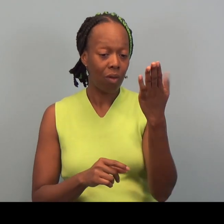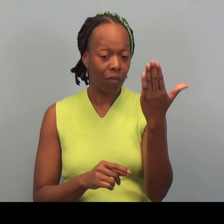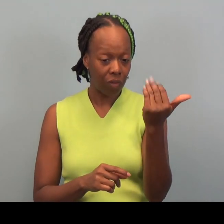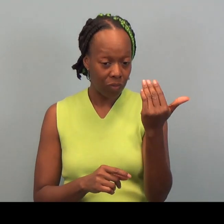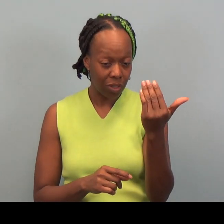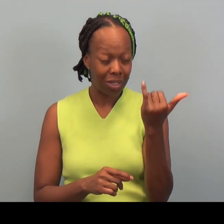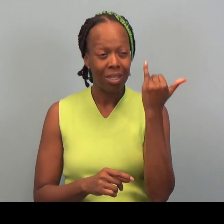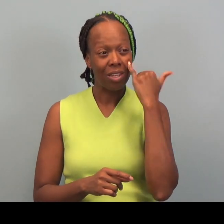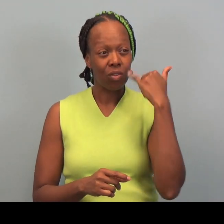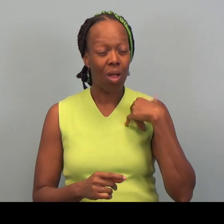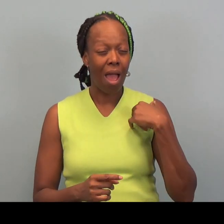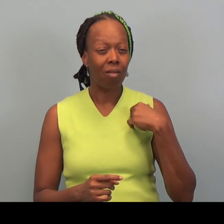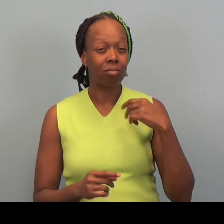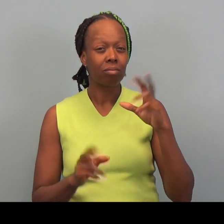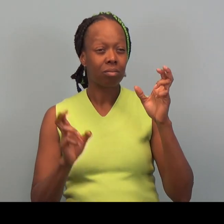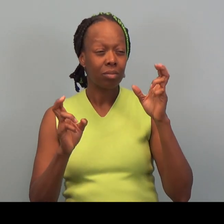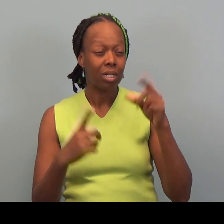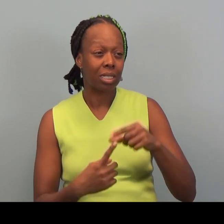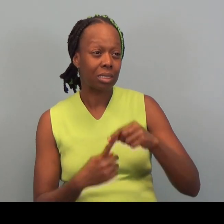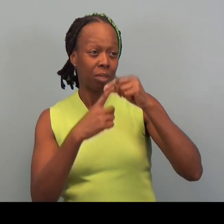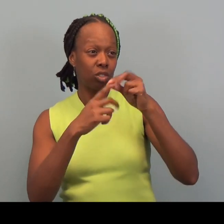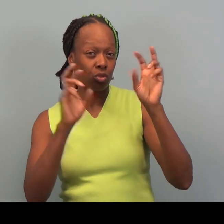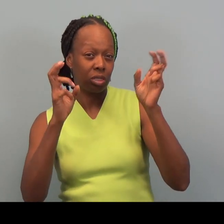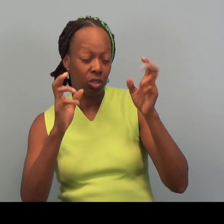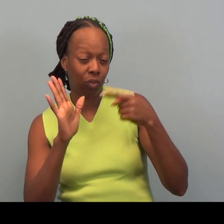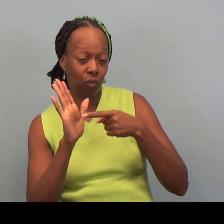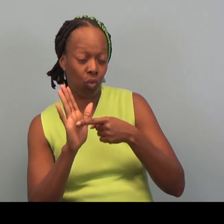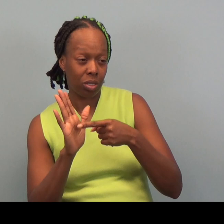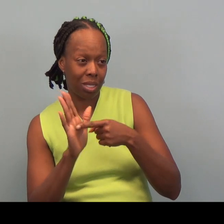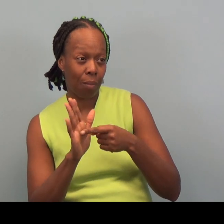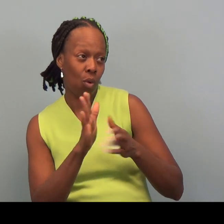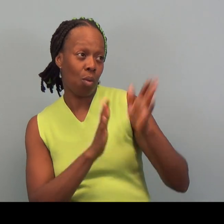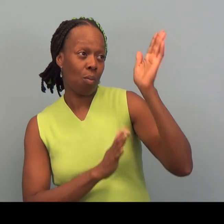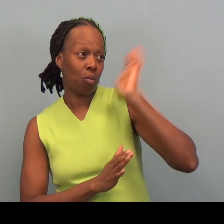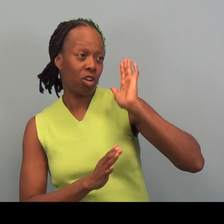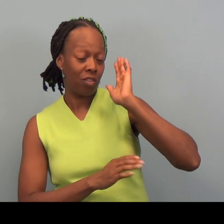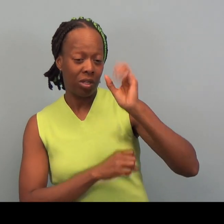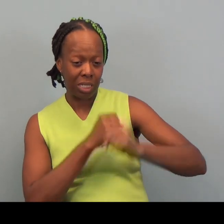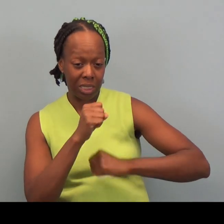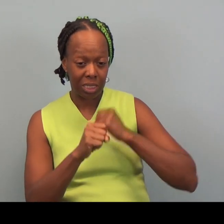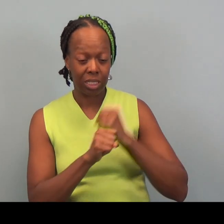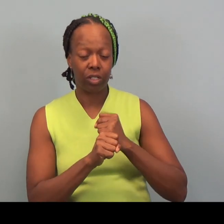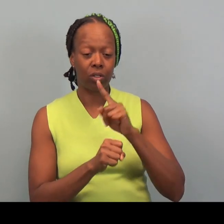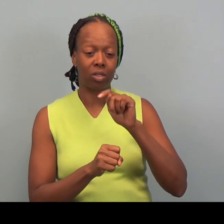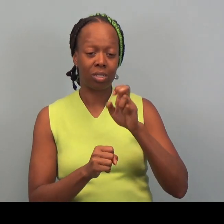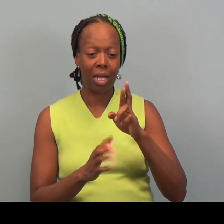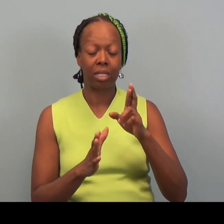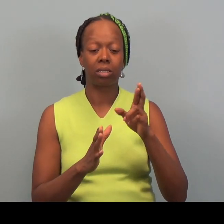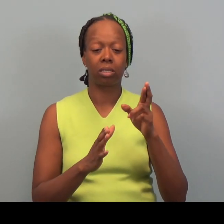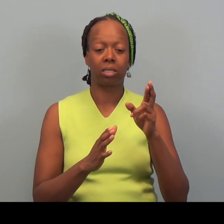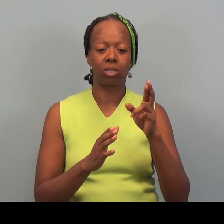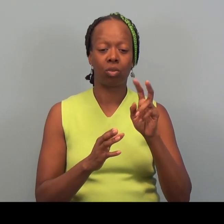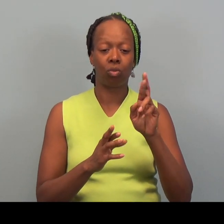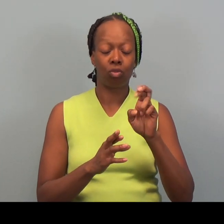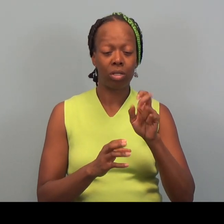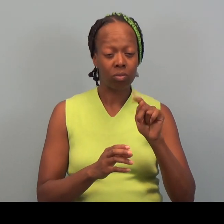If you have a specialty issue such as a prior year tax return, you know, or you've got a back tax issue